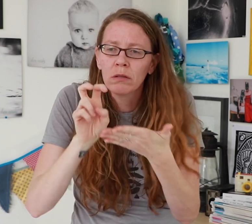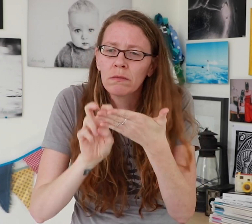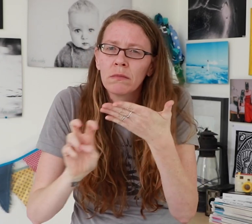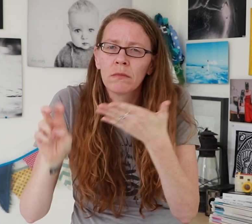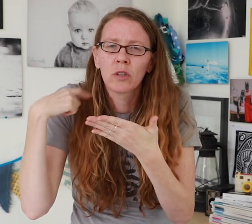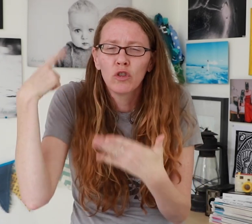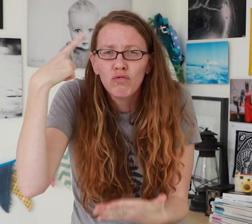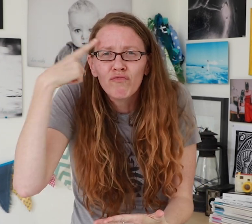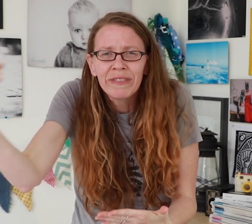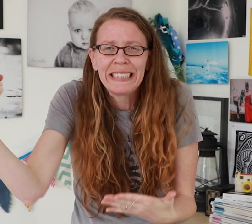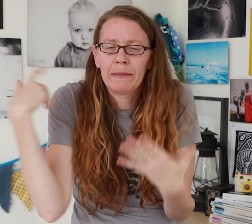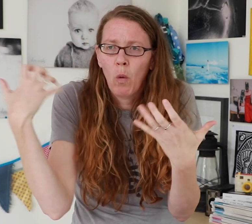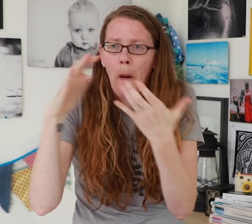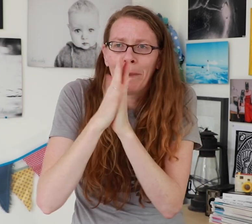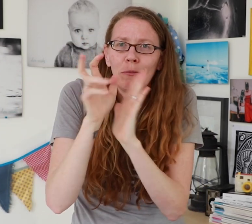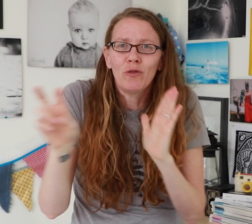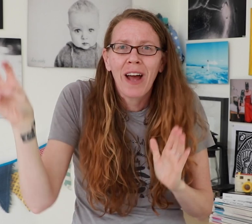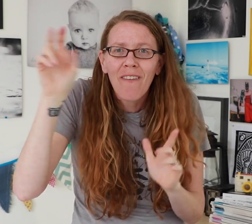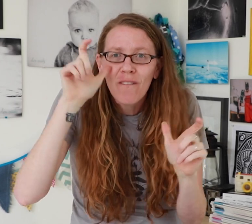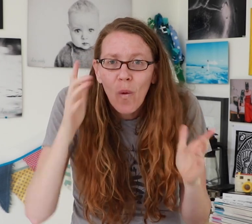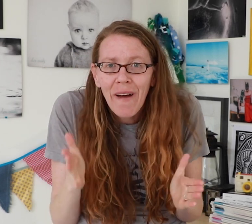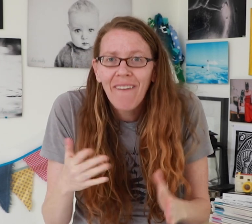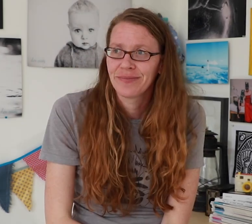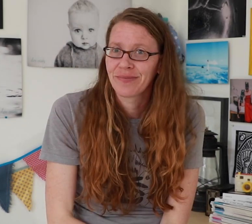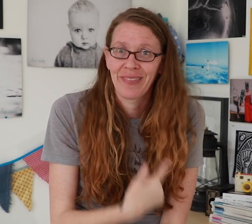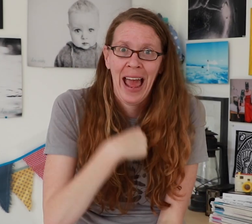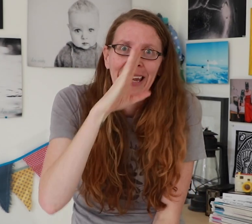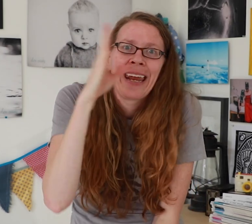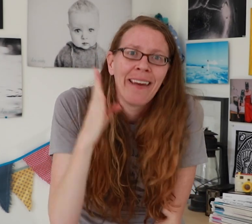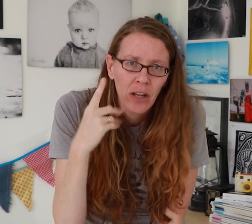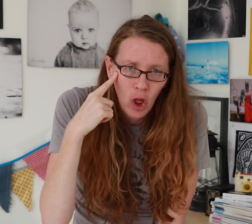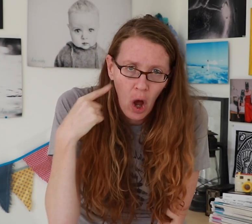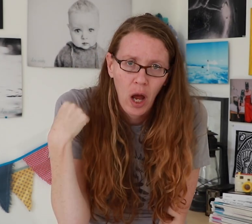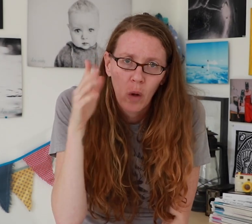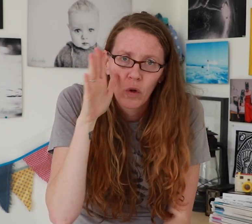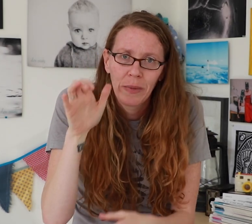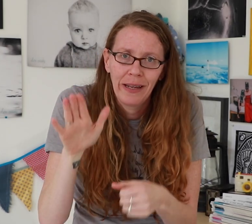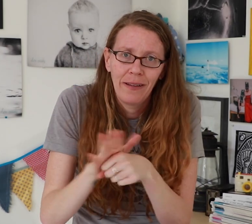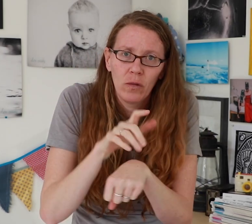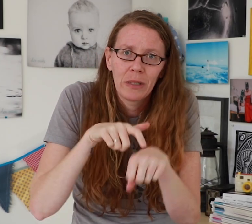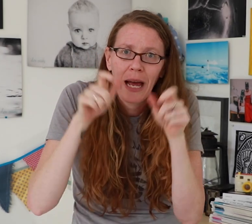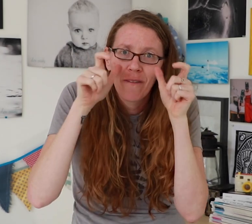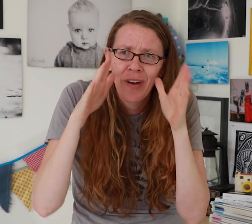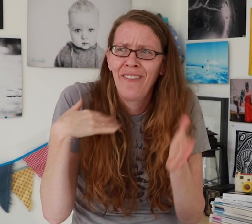I dreamed of becoming a travel photographer! I never thought I’d be a full-time photographer and